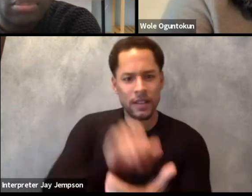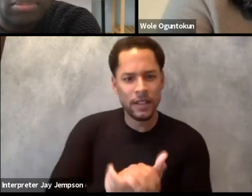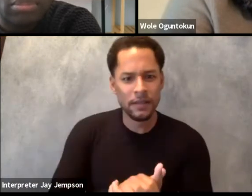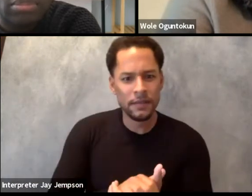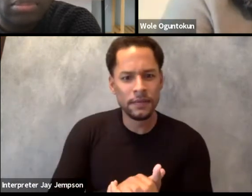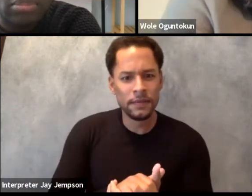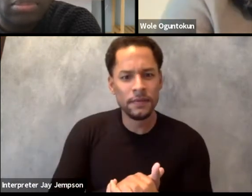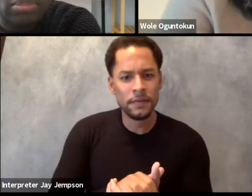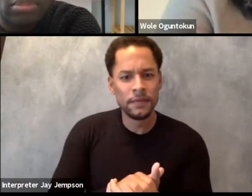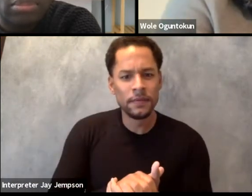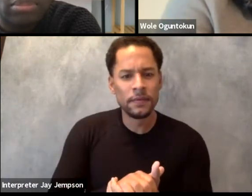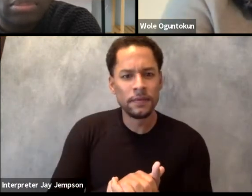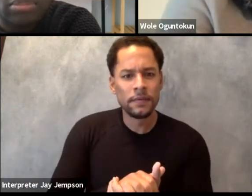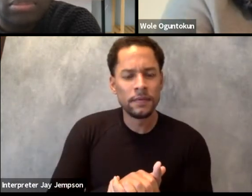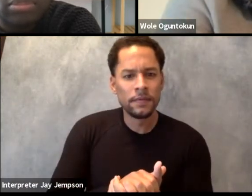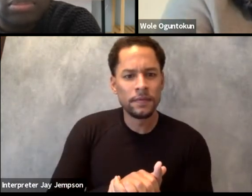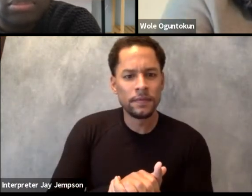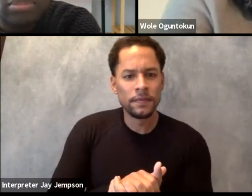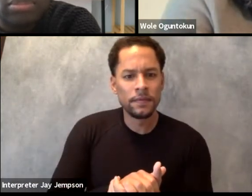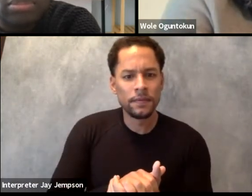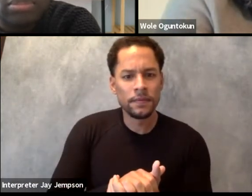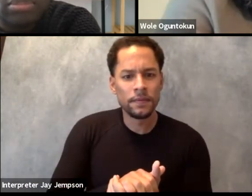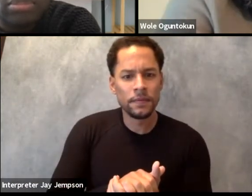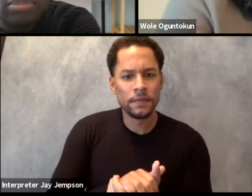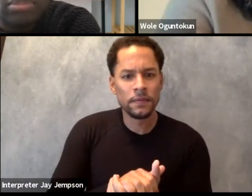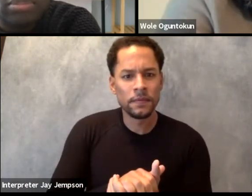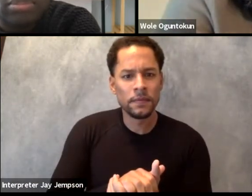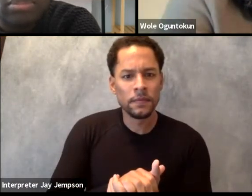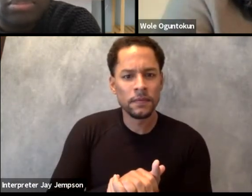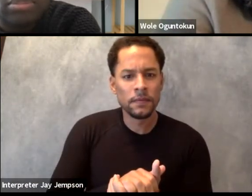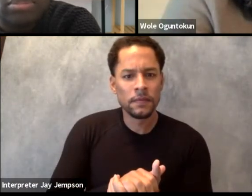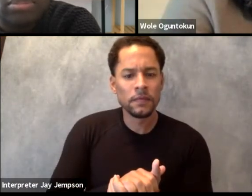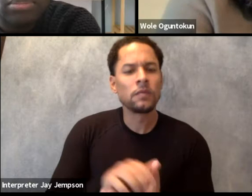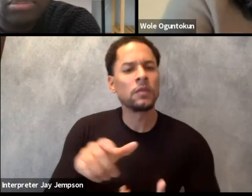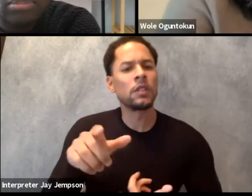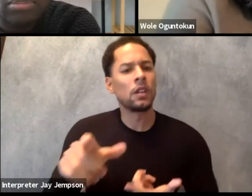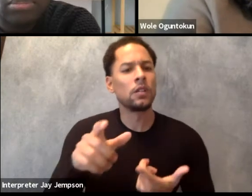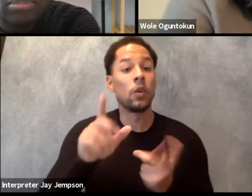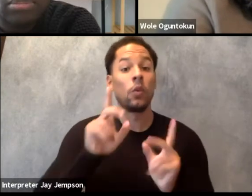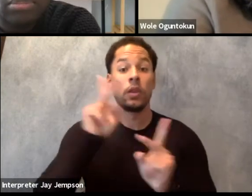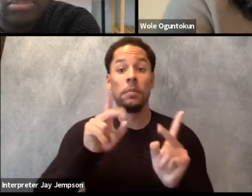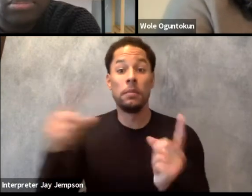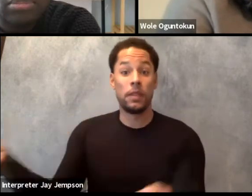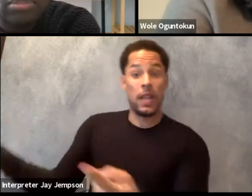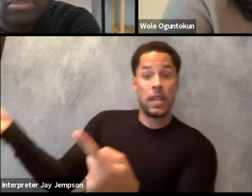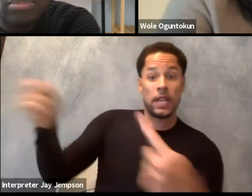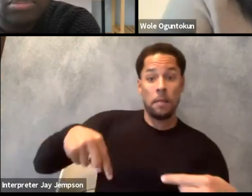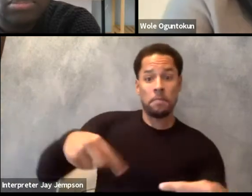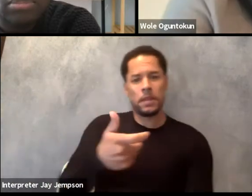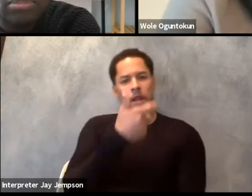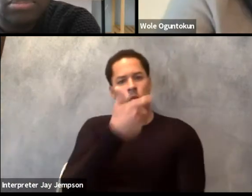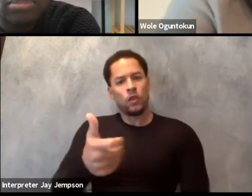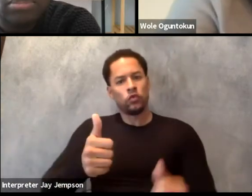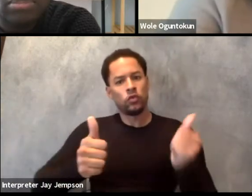that it's paid in, the actors that coming are believing in the work that they are going to produce